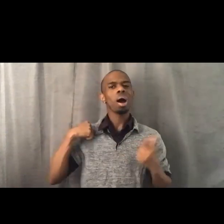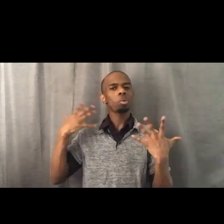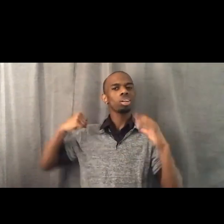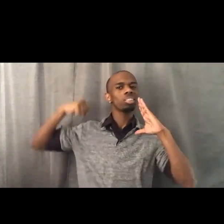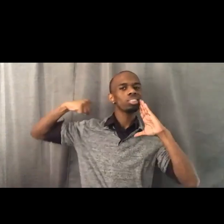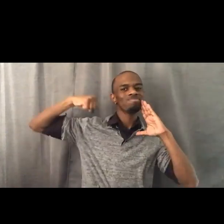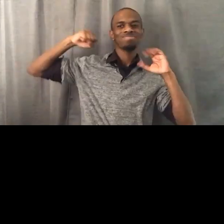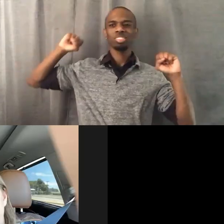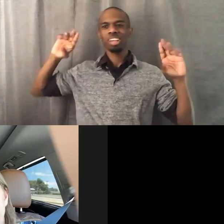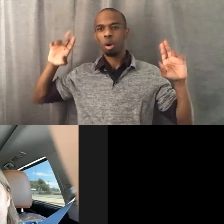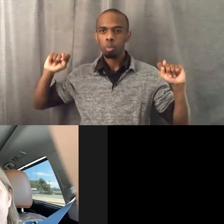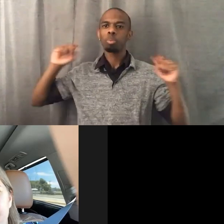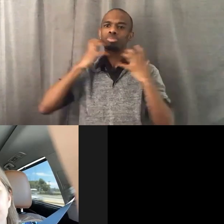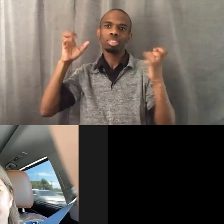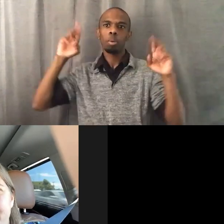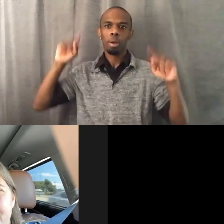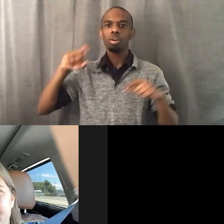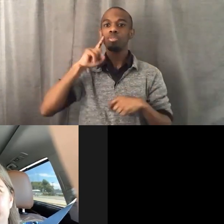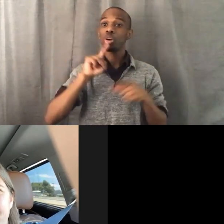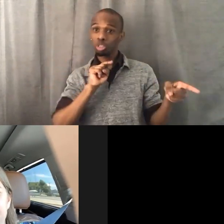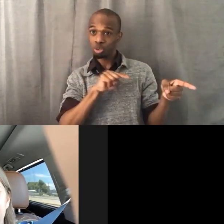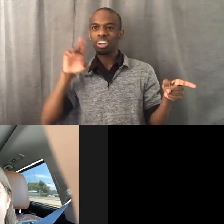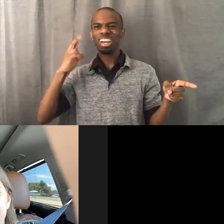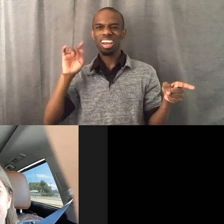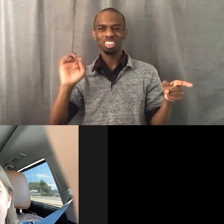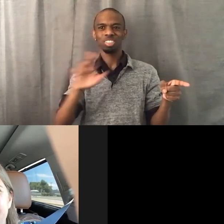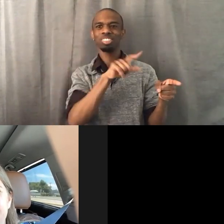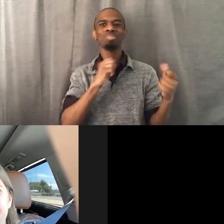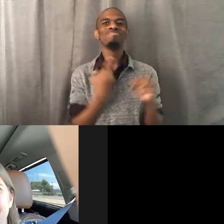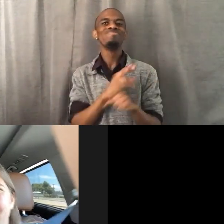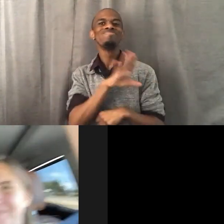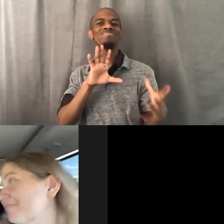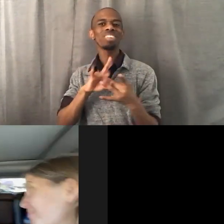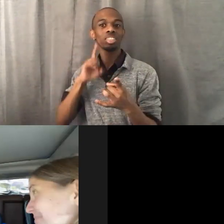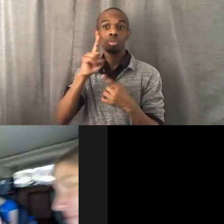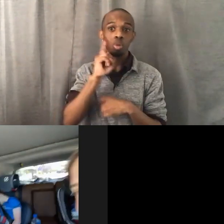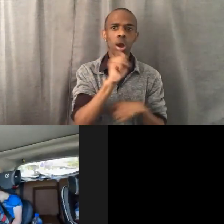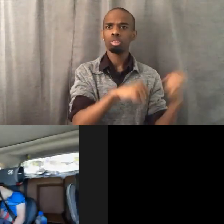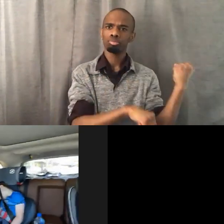to help the struggle for Black freedom. And I see you on camera. So I don't know if you want to say anything.